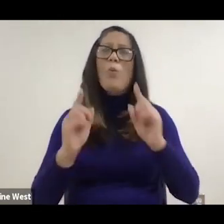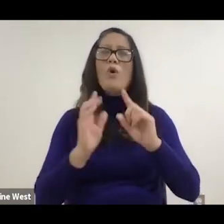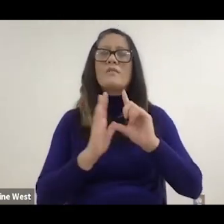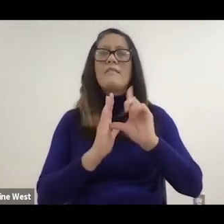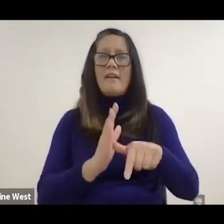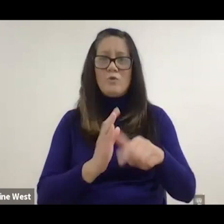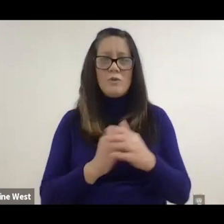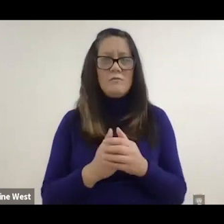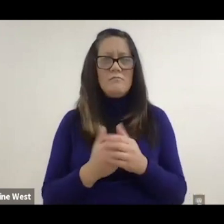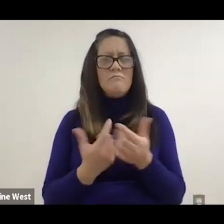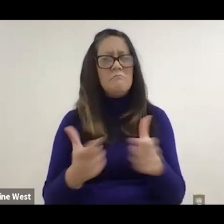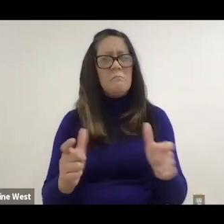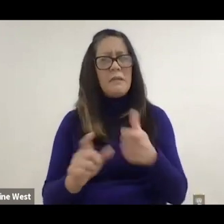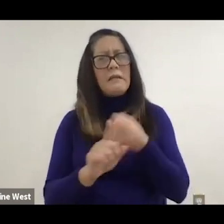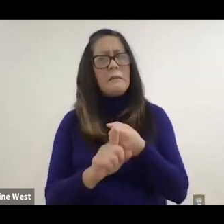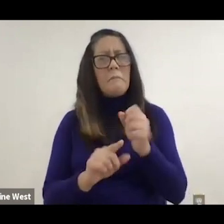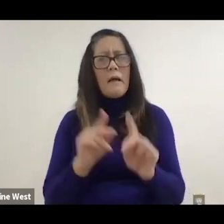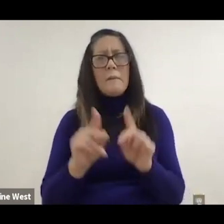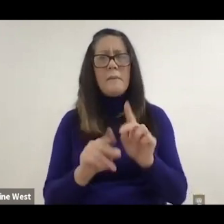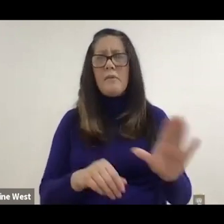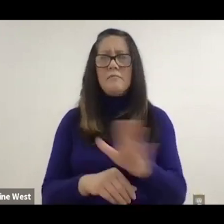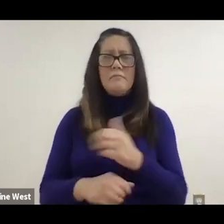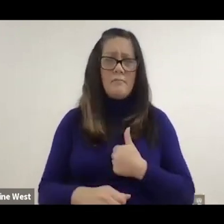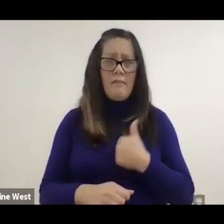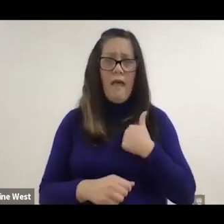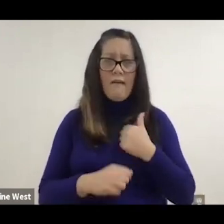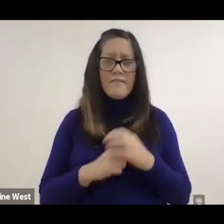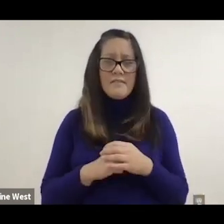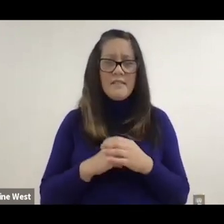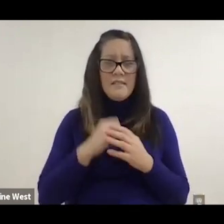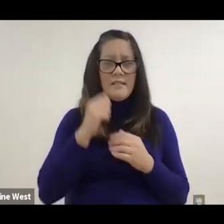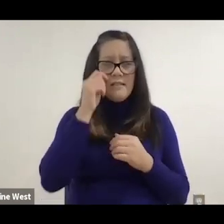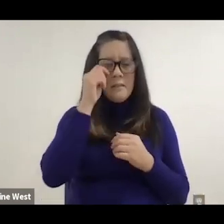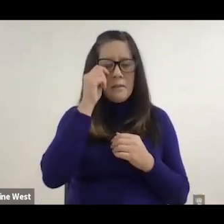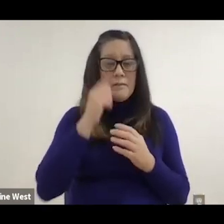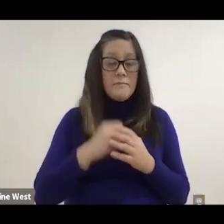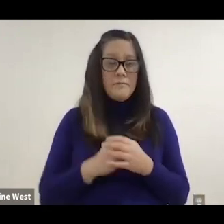and has a tremendous impact on people's lives. And we have a close relationship